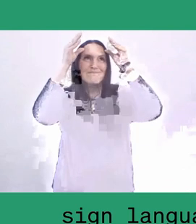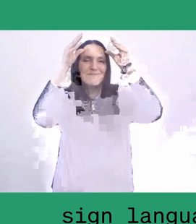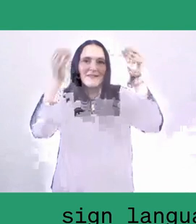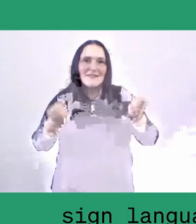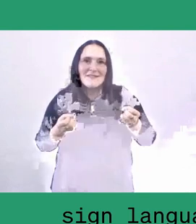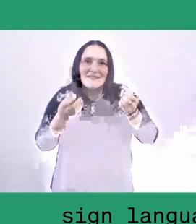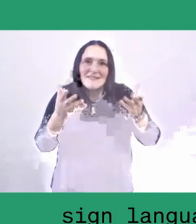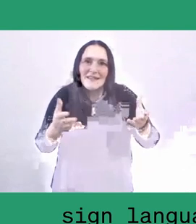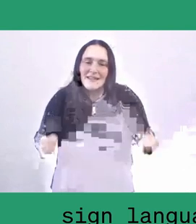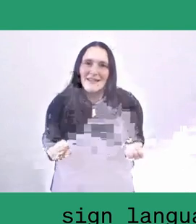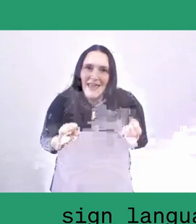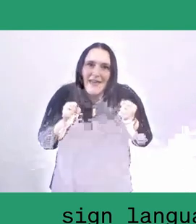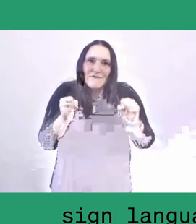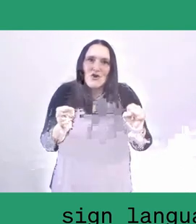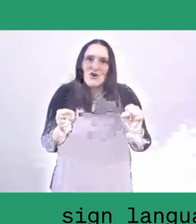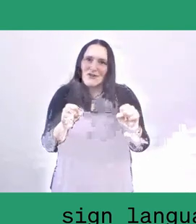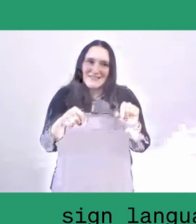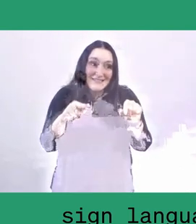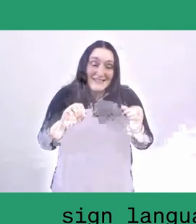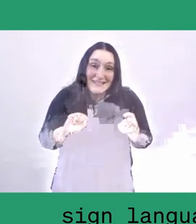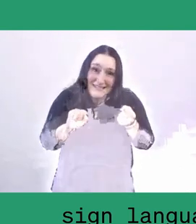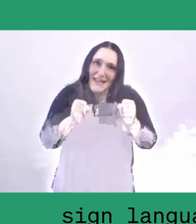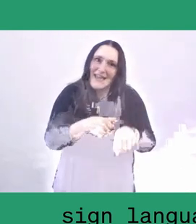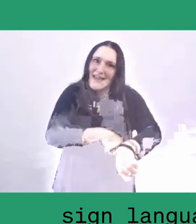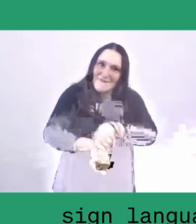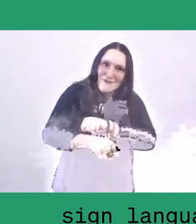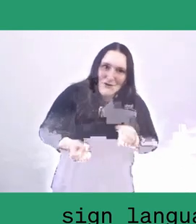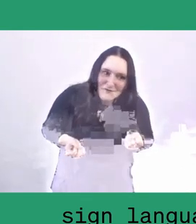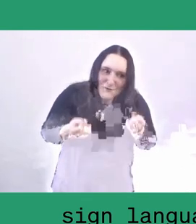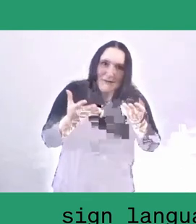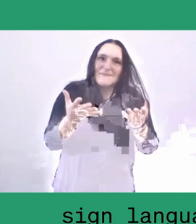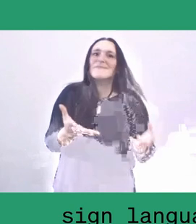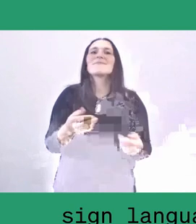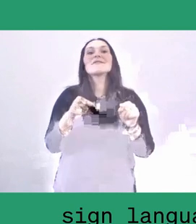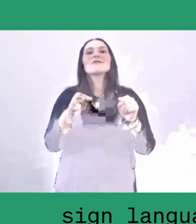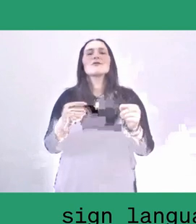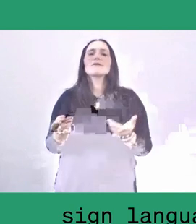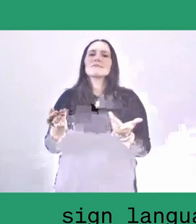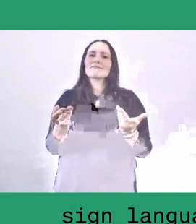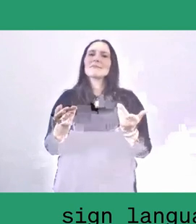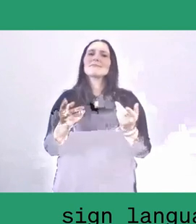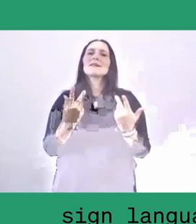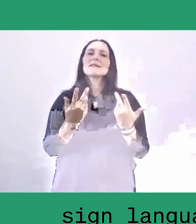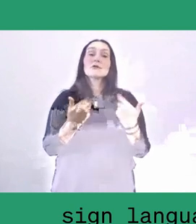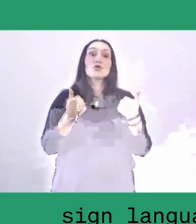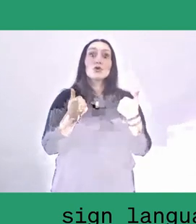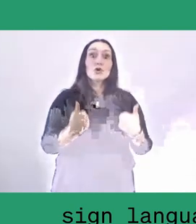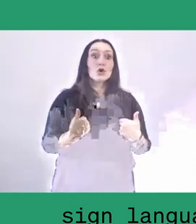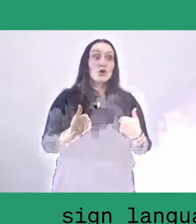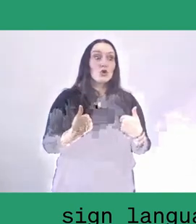and the notion of the collective effort of not just being something which is collective among humans